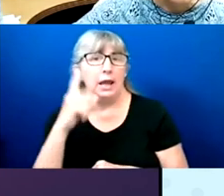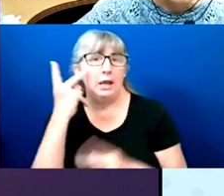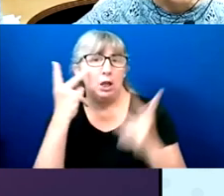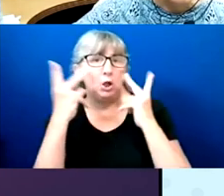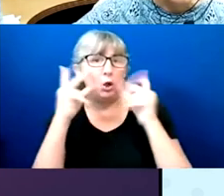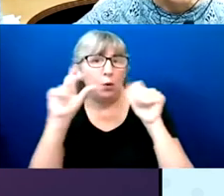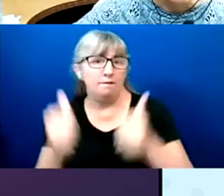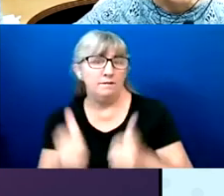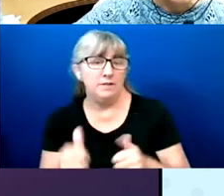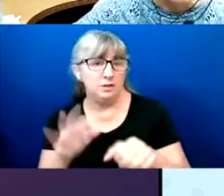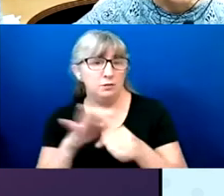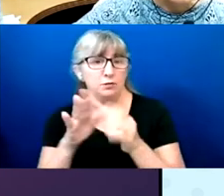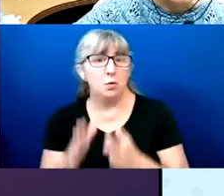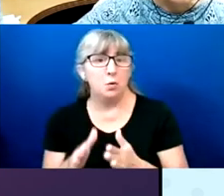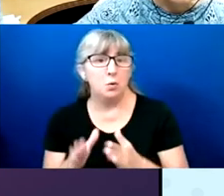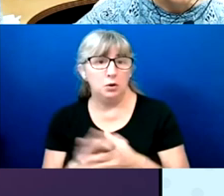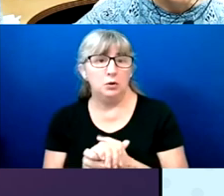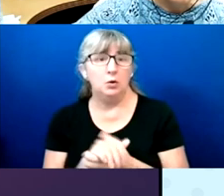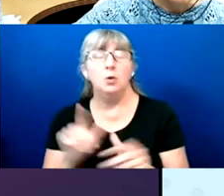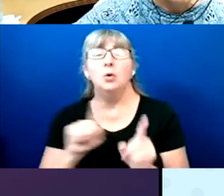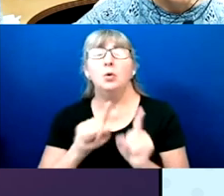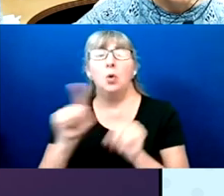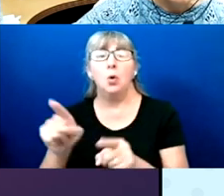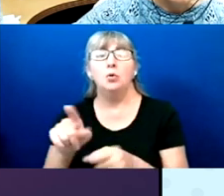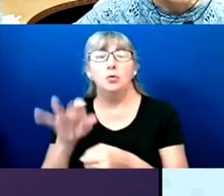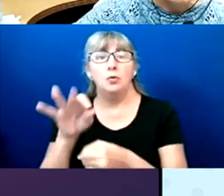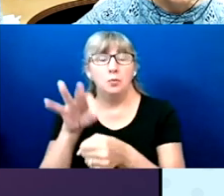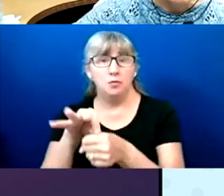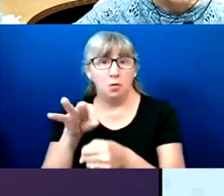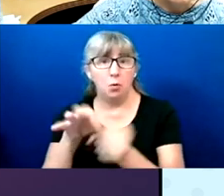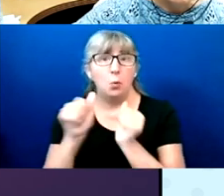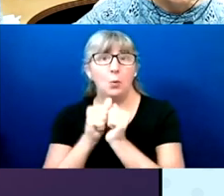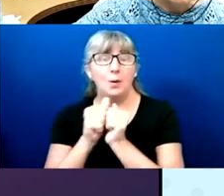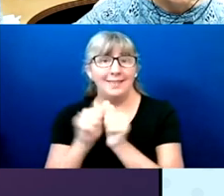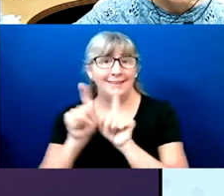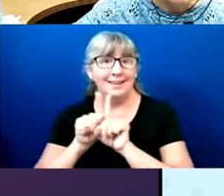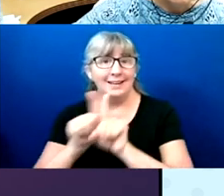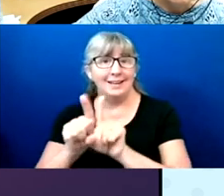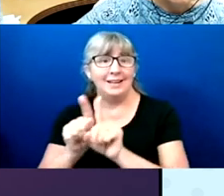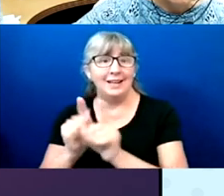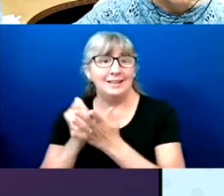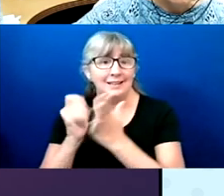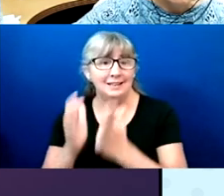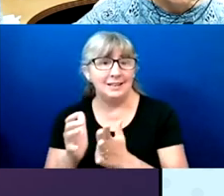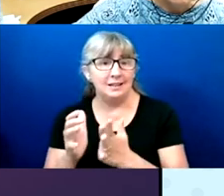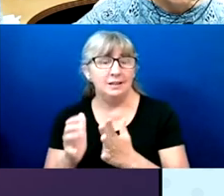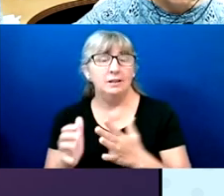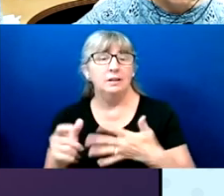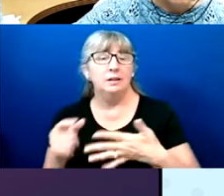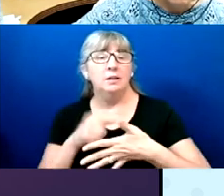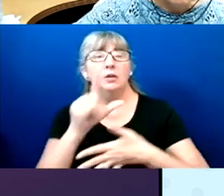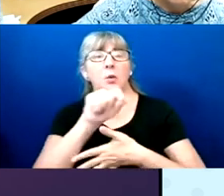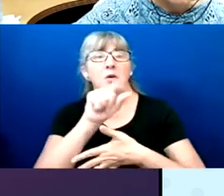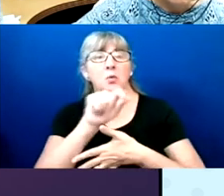with assistance was 25% in 2020. 29% in 2018. 17% in 2016. 21% in 2014.